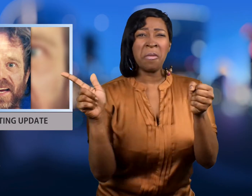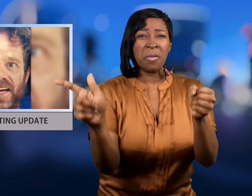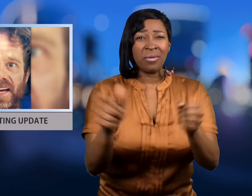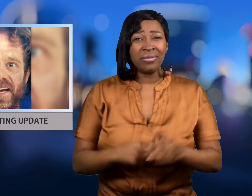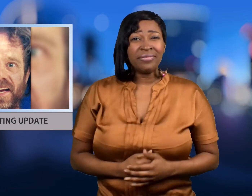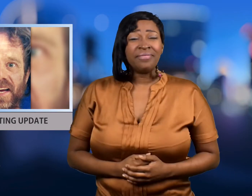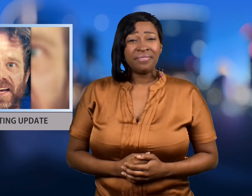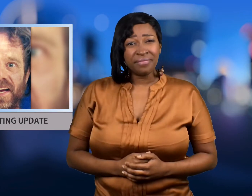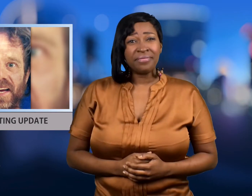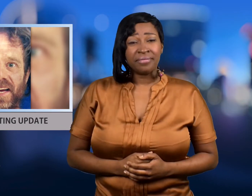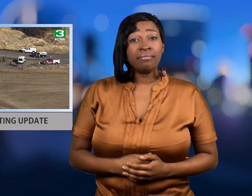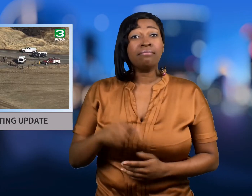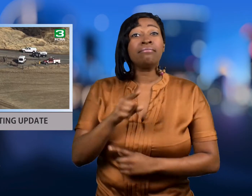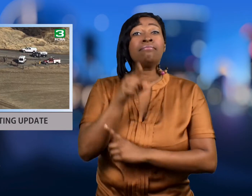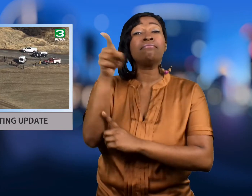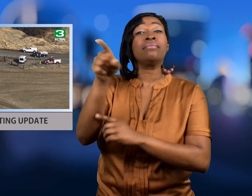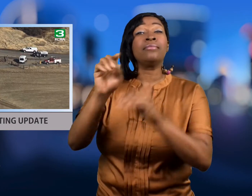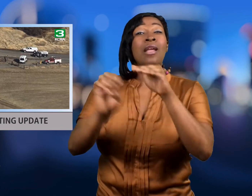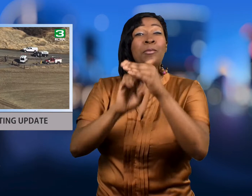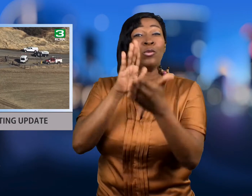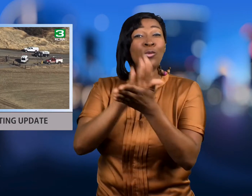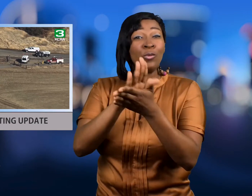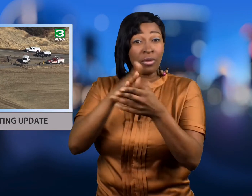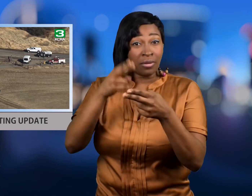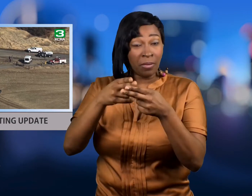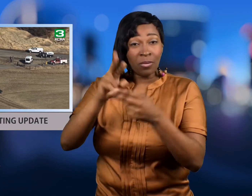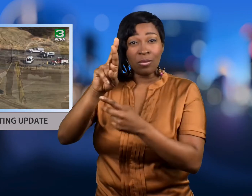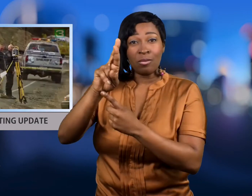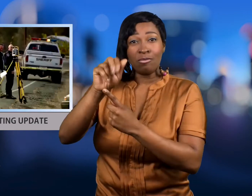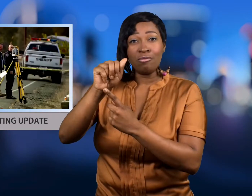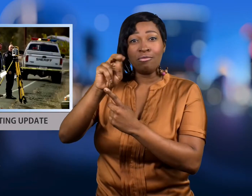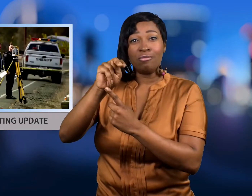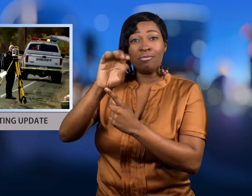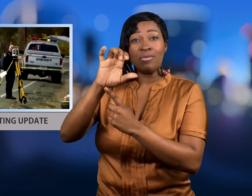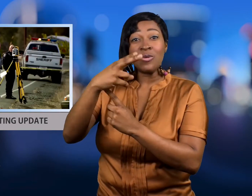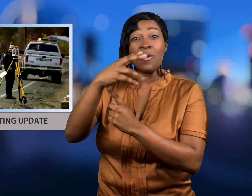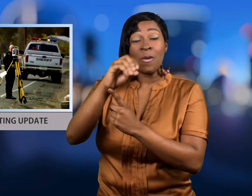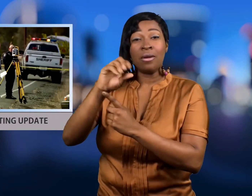drove. He rammed the pickup truck into